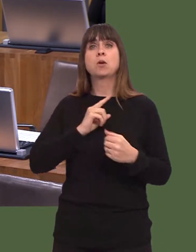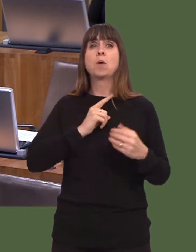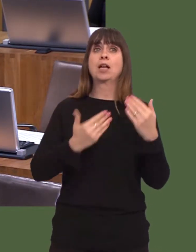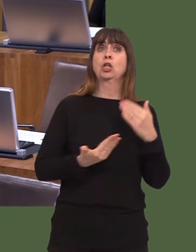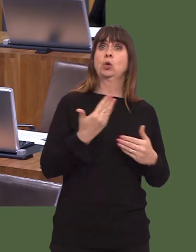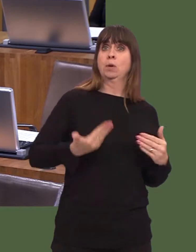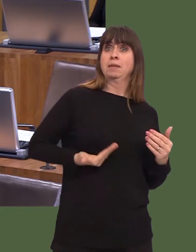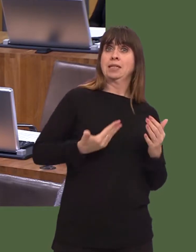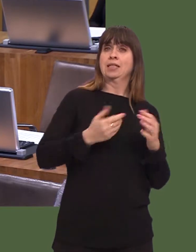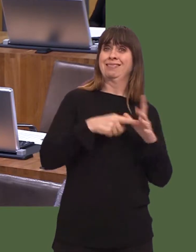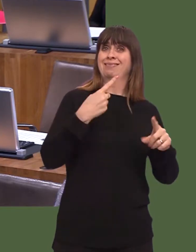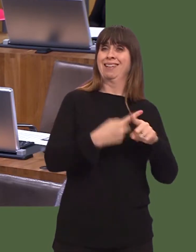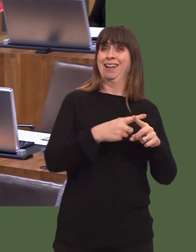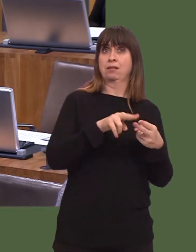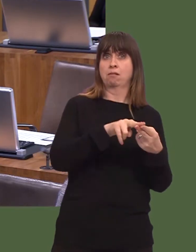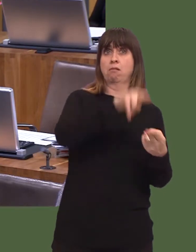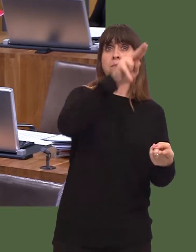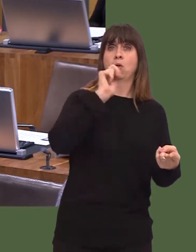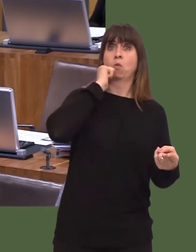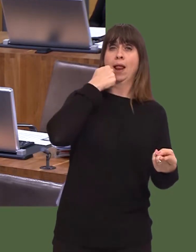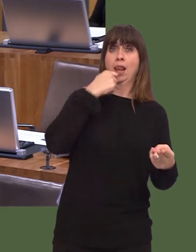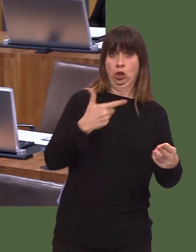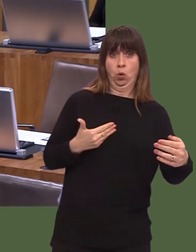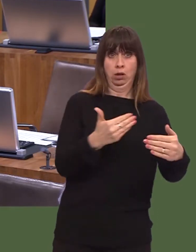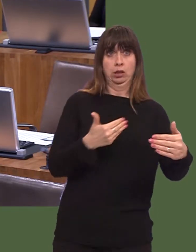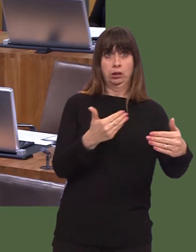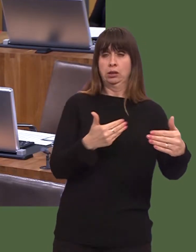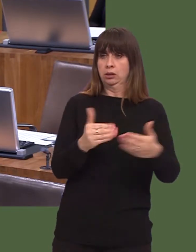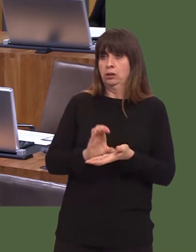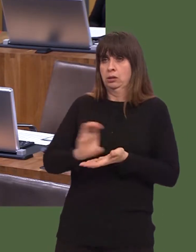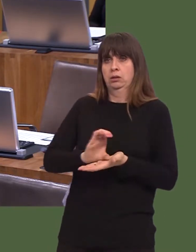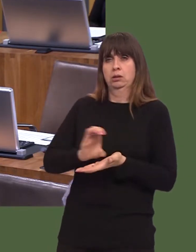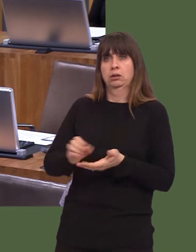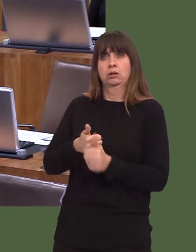Many people have benefited from that, and of course those businesses who are keeping